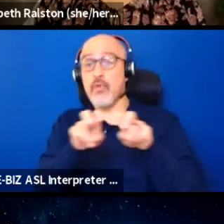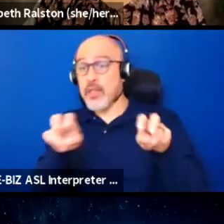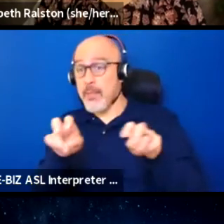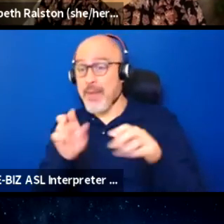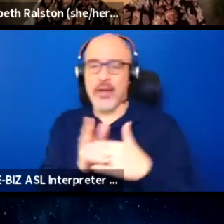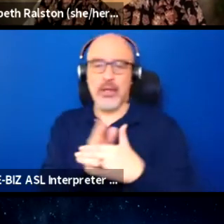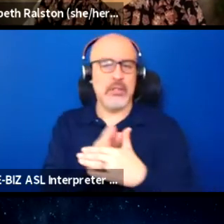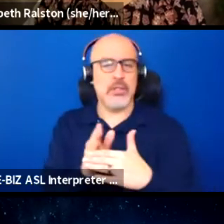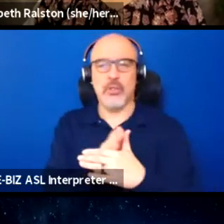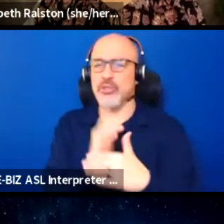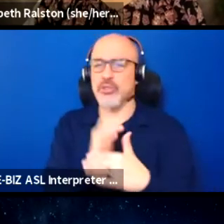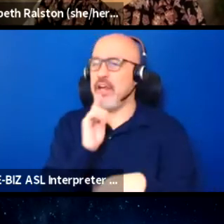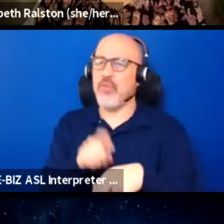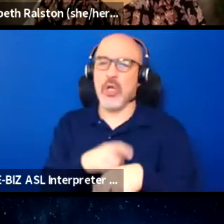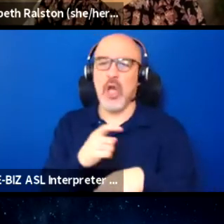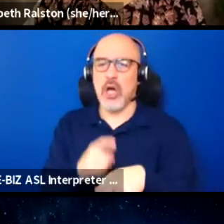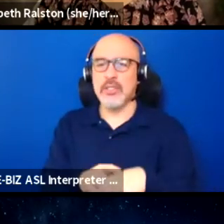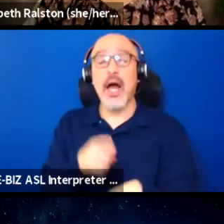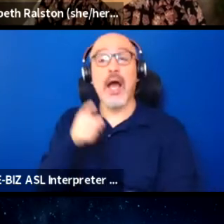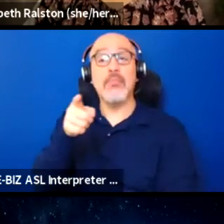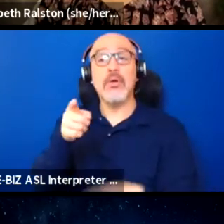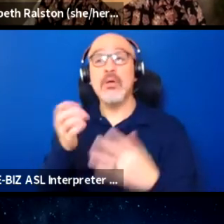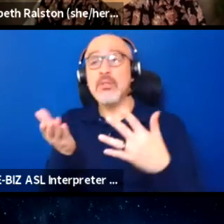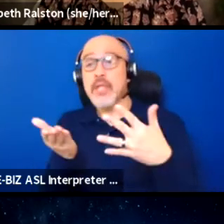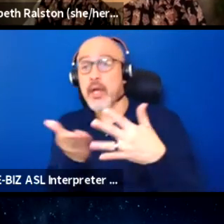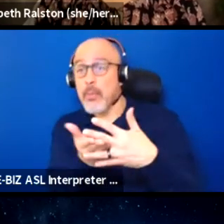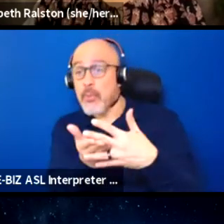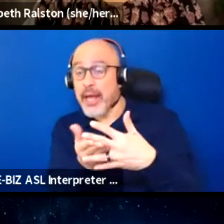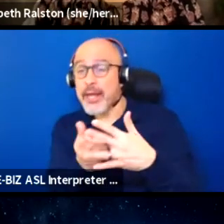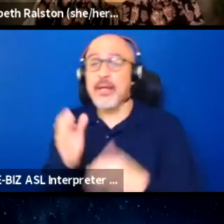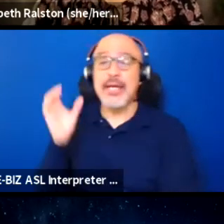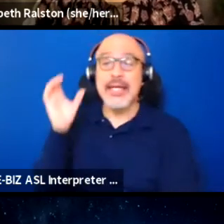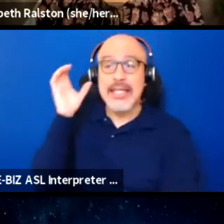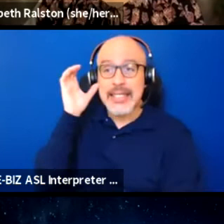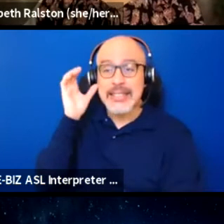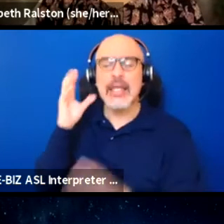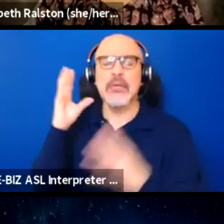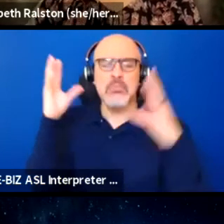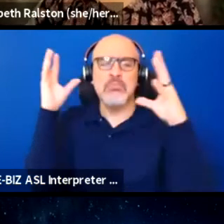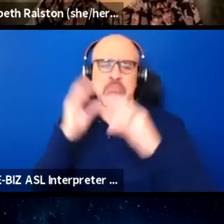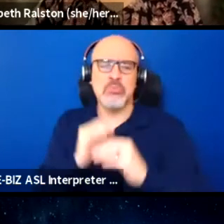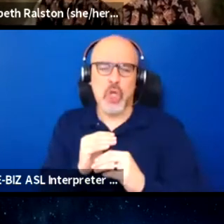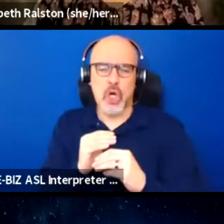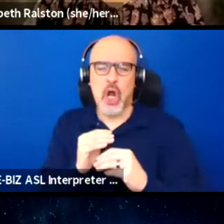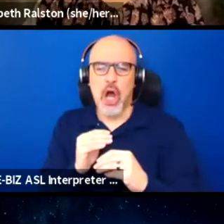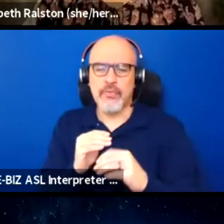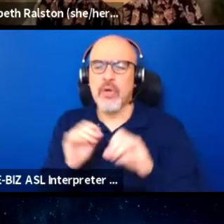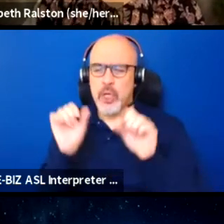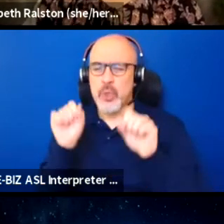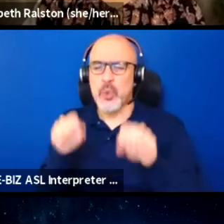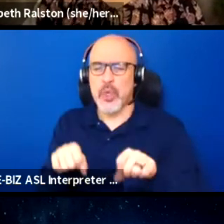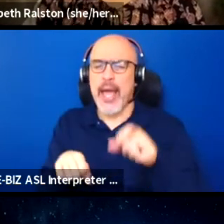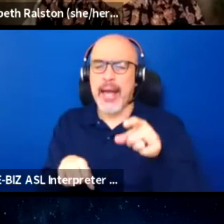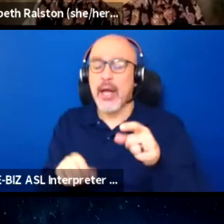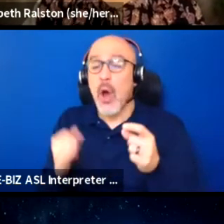I invite you, if you'd like to take a break or become more of listeners, you can turn off your camera, but if you'd like to continue on,